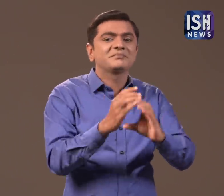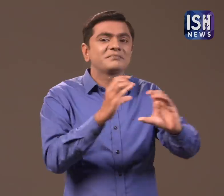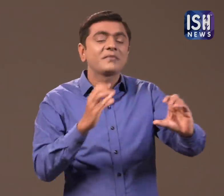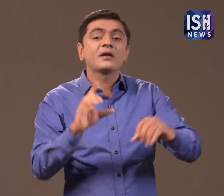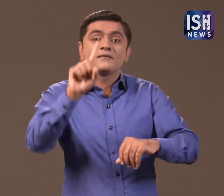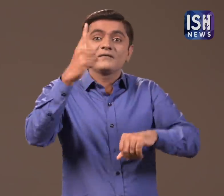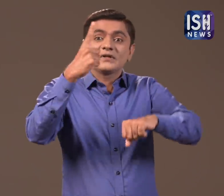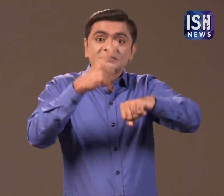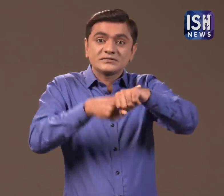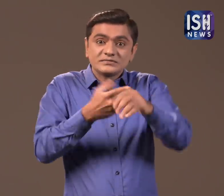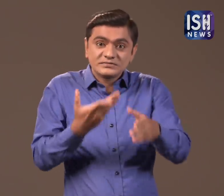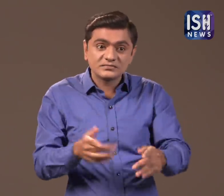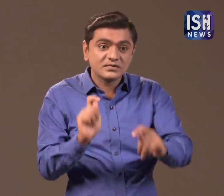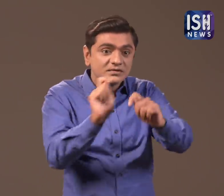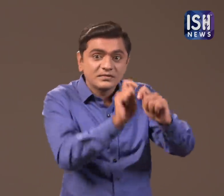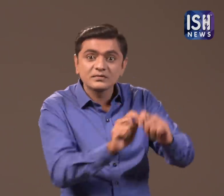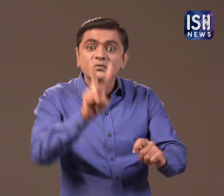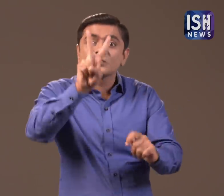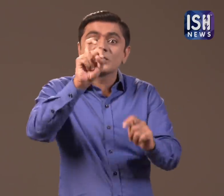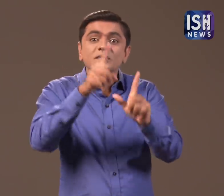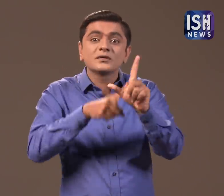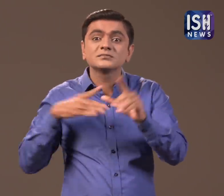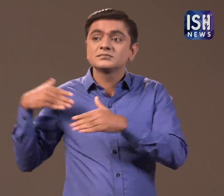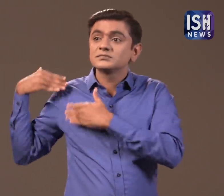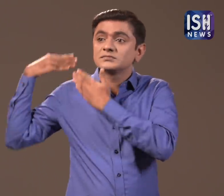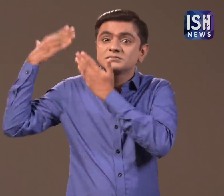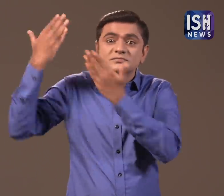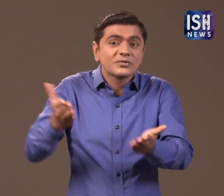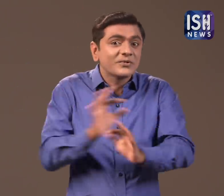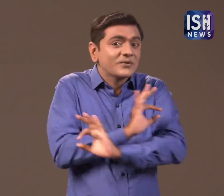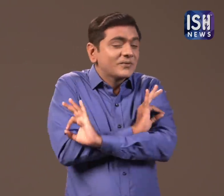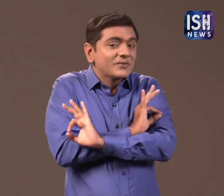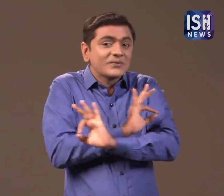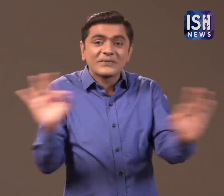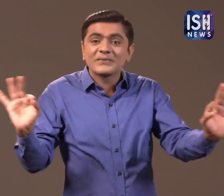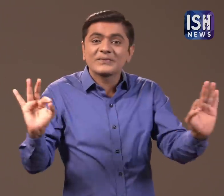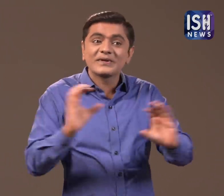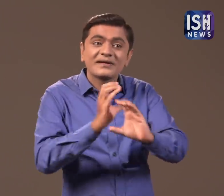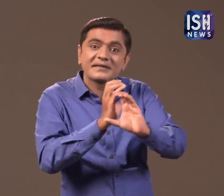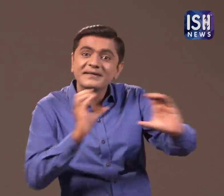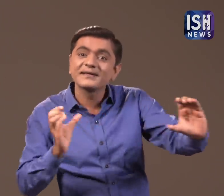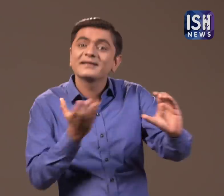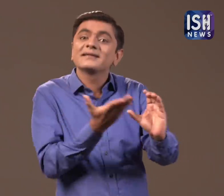After 20 years, it was the first submarine to be manufactured and inducted in the Indian Navy.